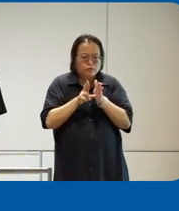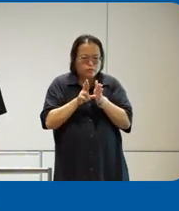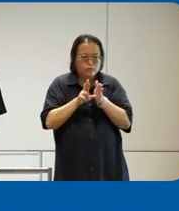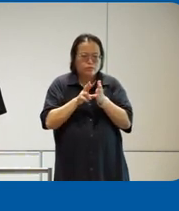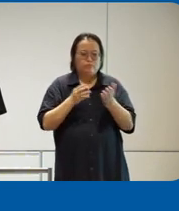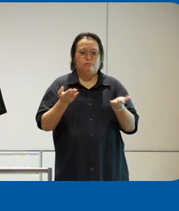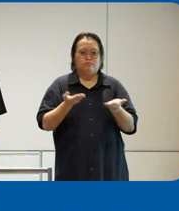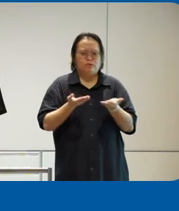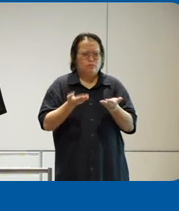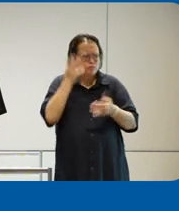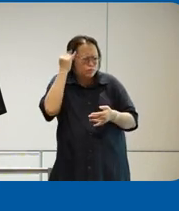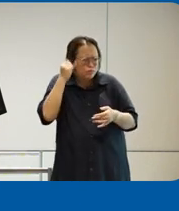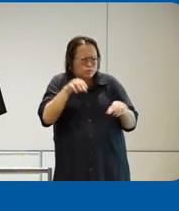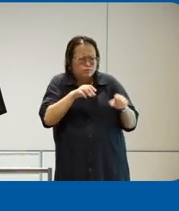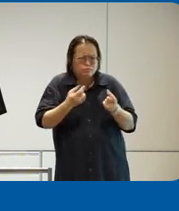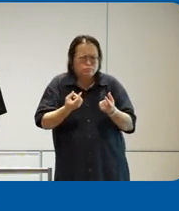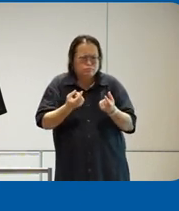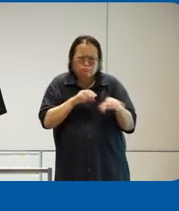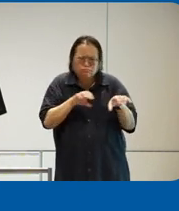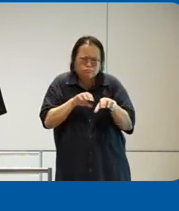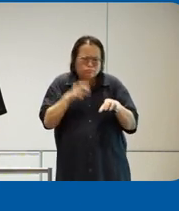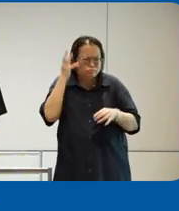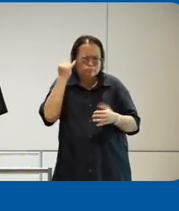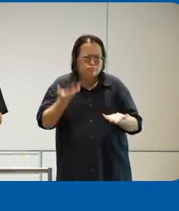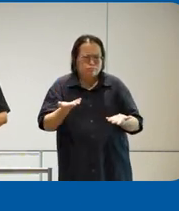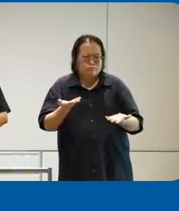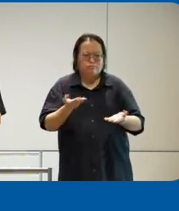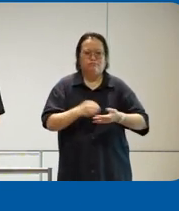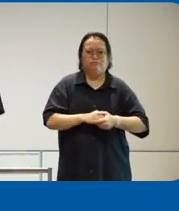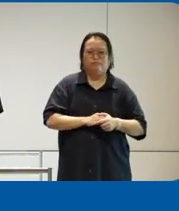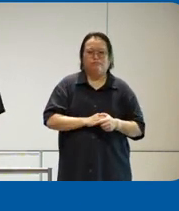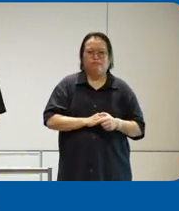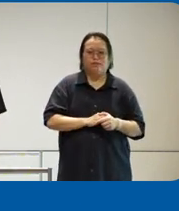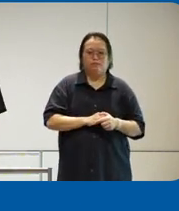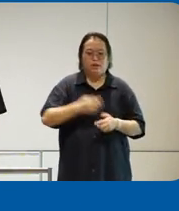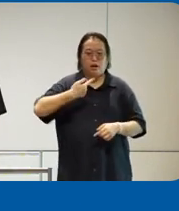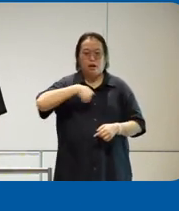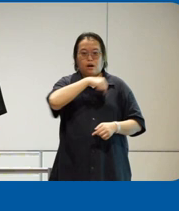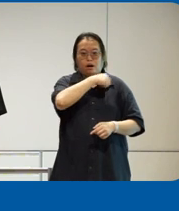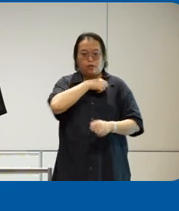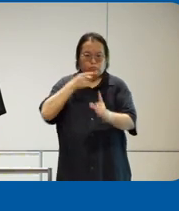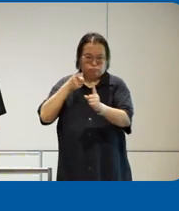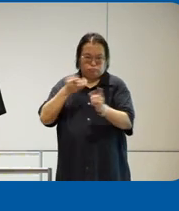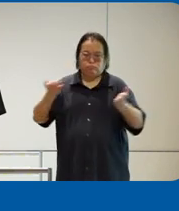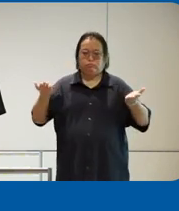why we do it the reason why we do it really is because our mission is to empower every person